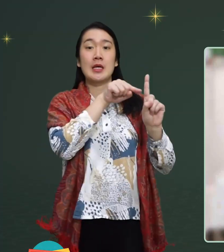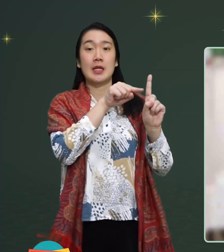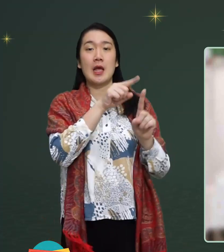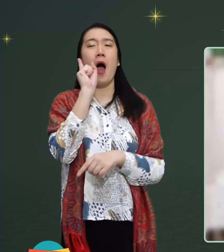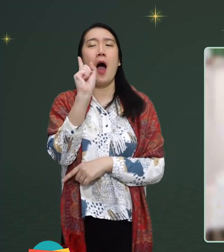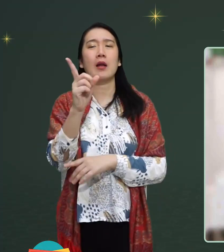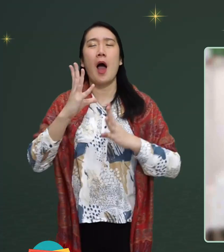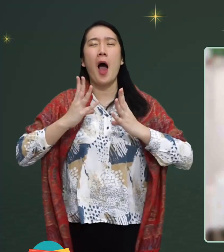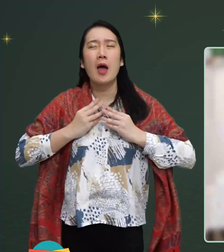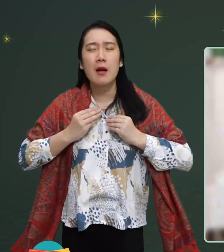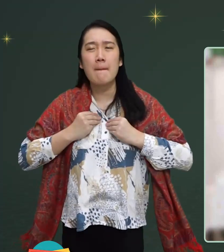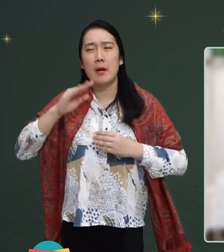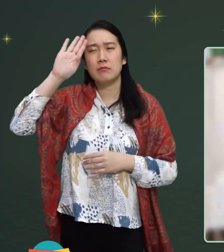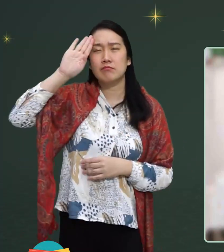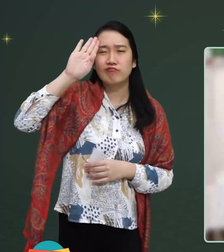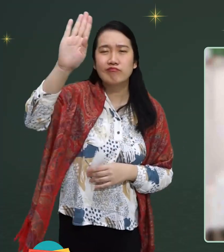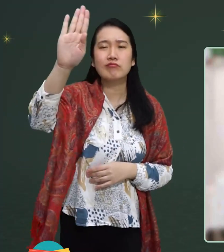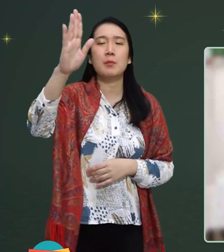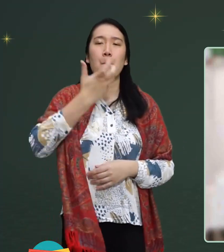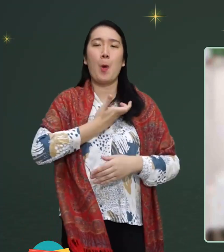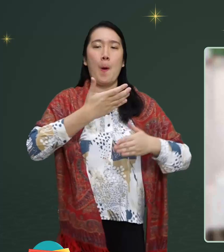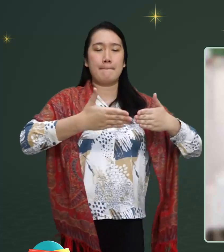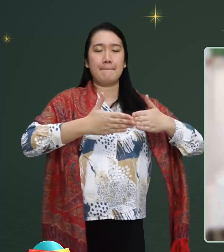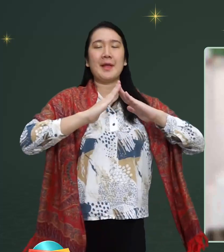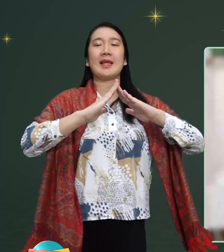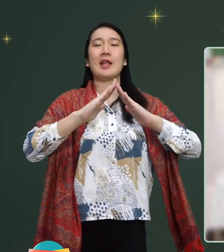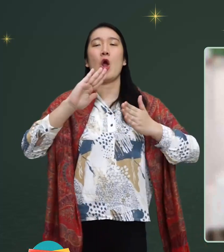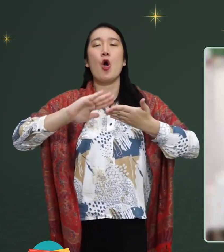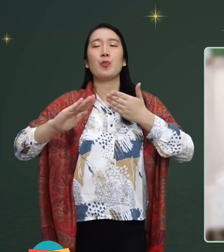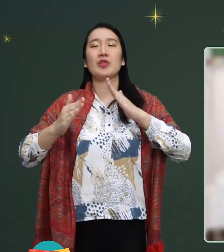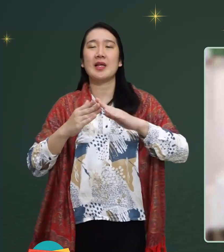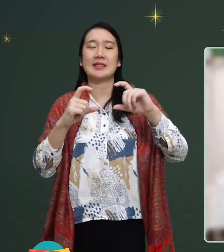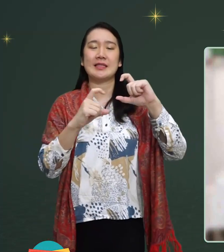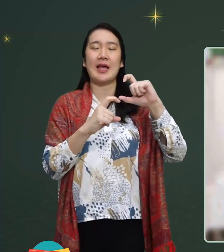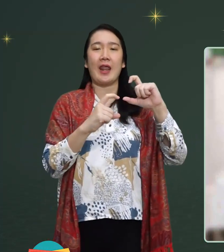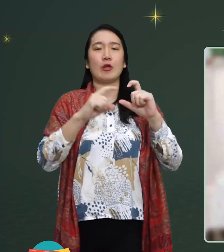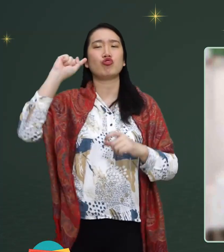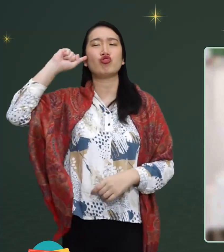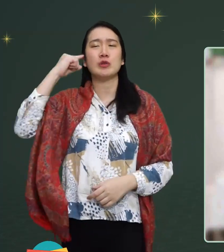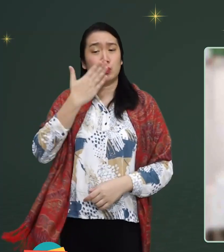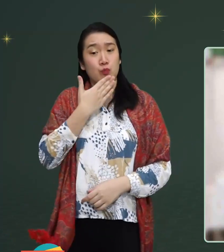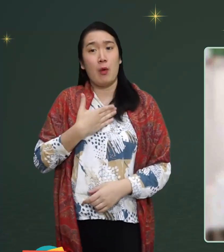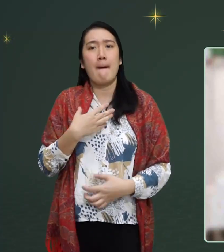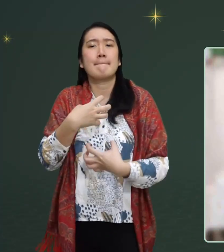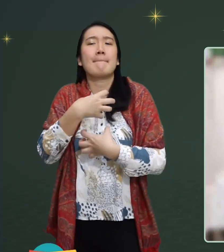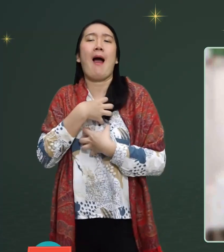Zakka has hope, that in the future want to establish a deaf art community